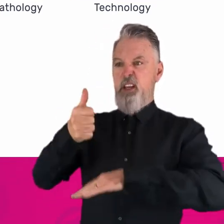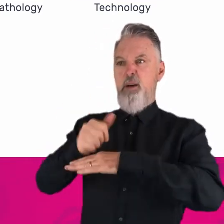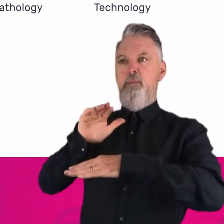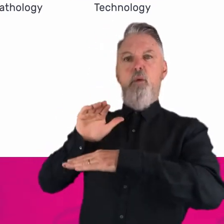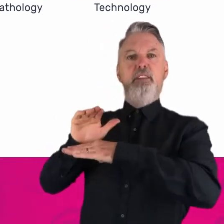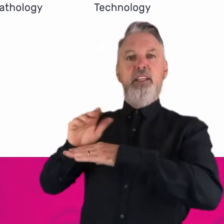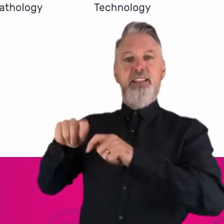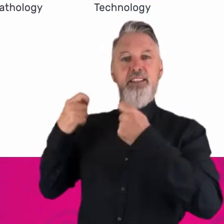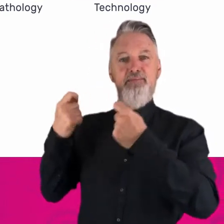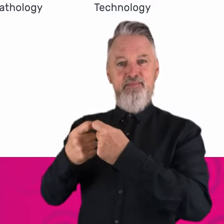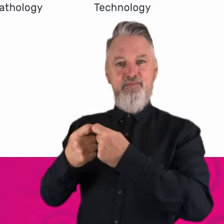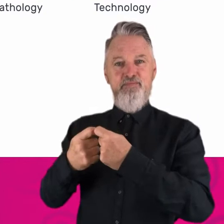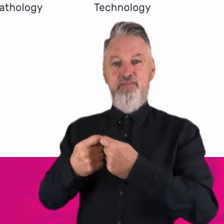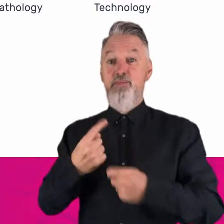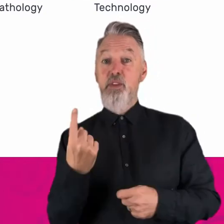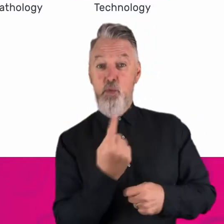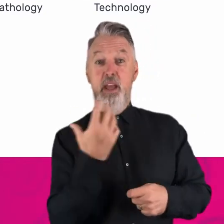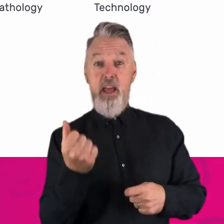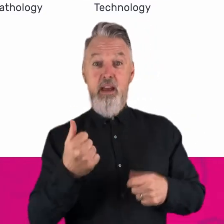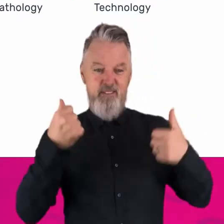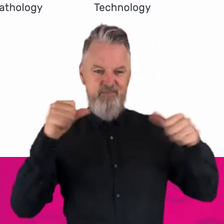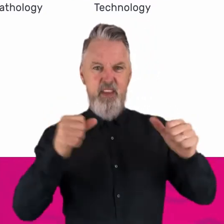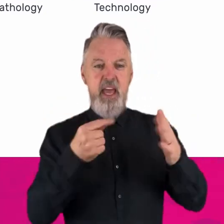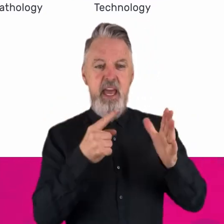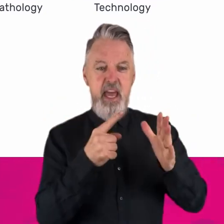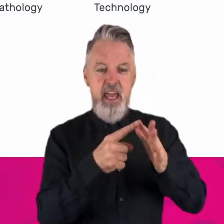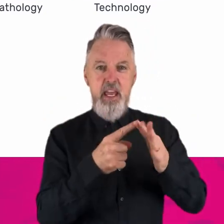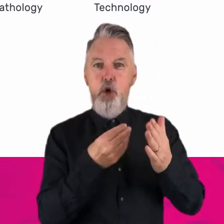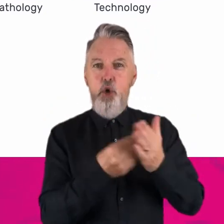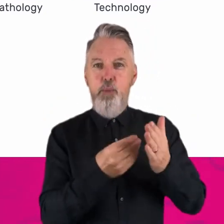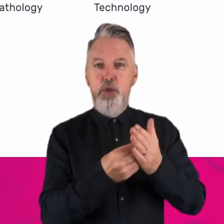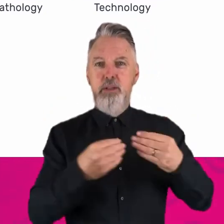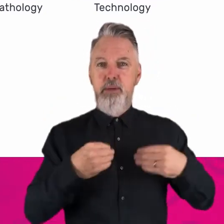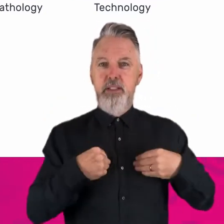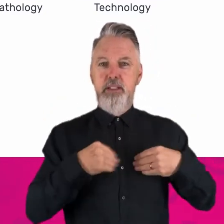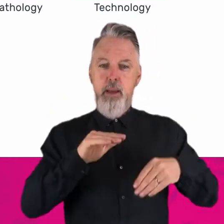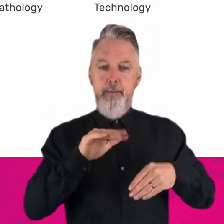Together, we’ve also built a successful ecommerce business with multiple brands across Australia and New Zealand.